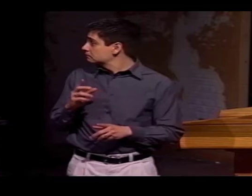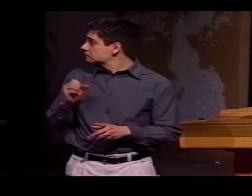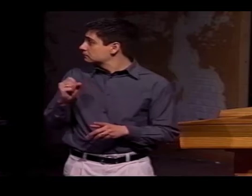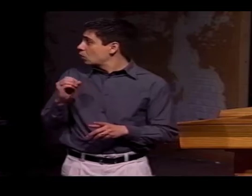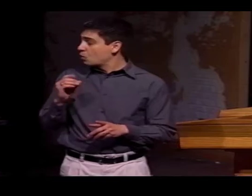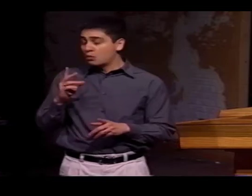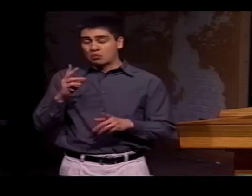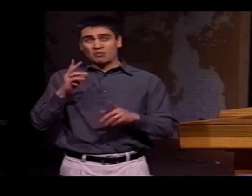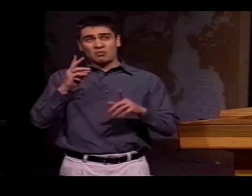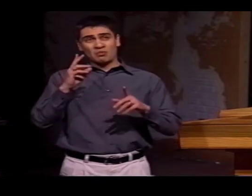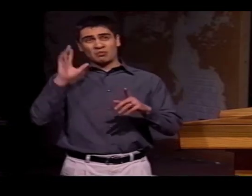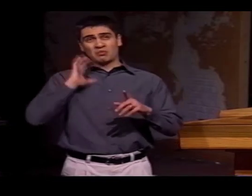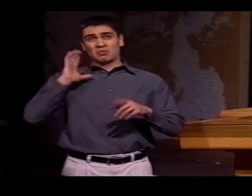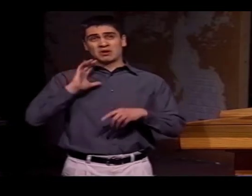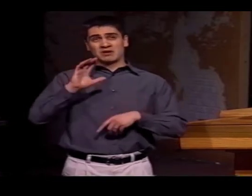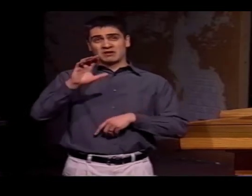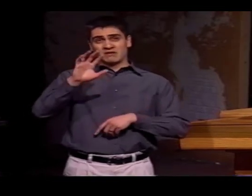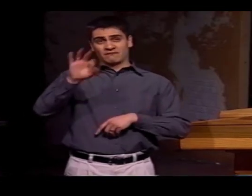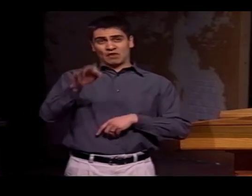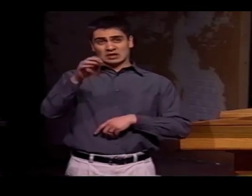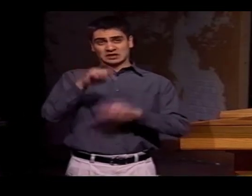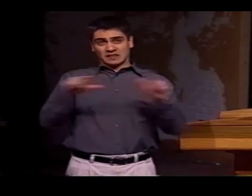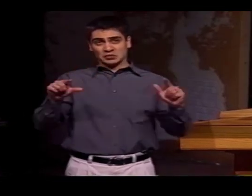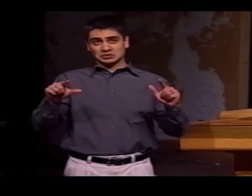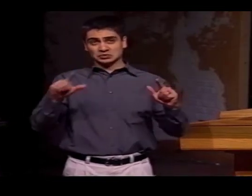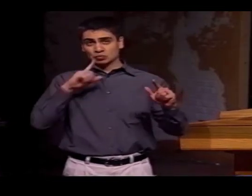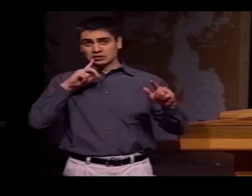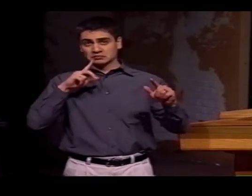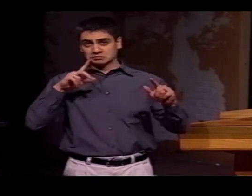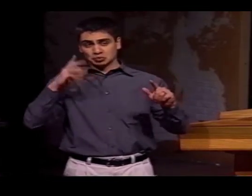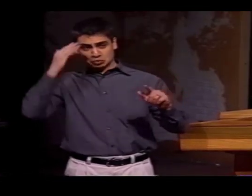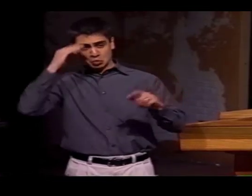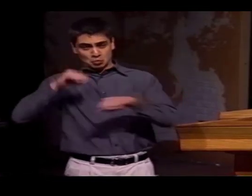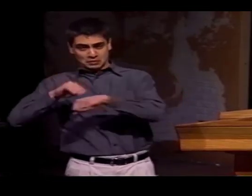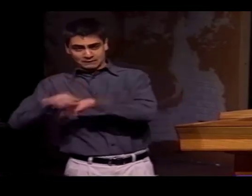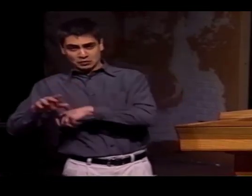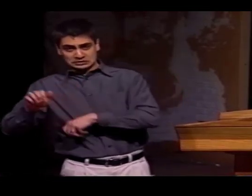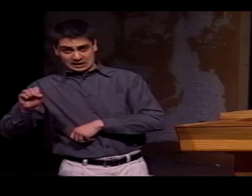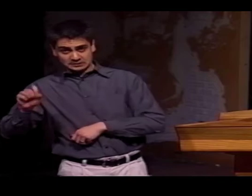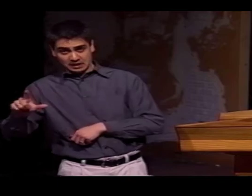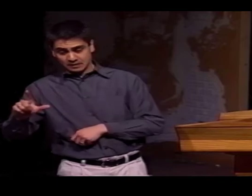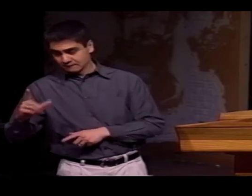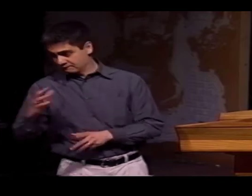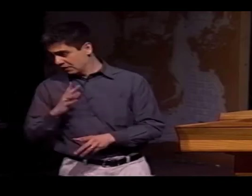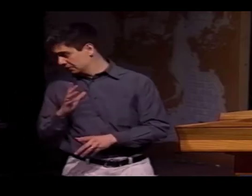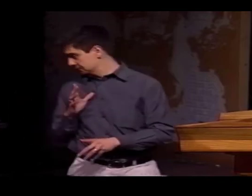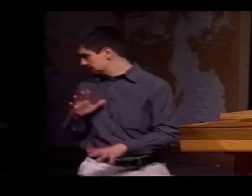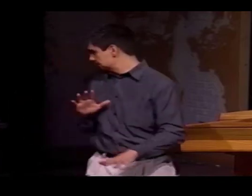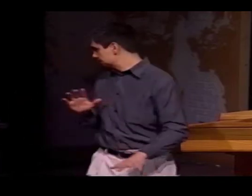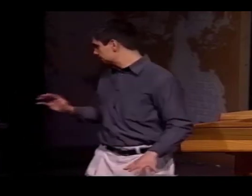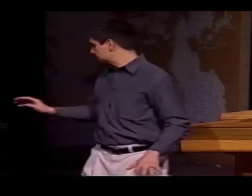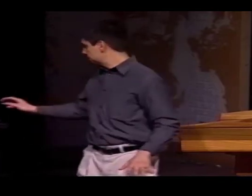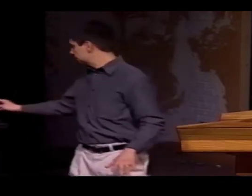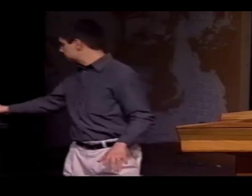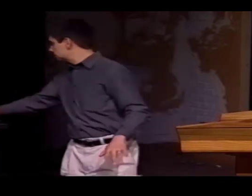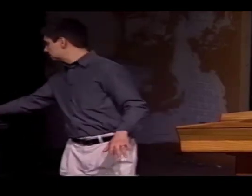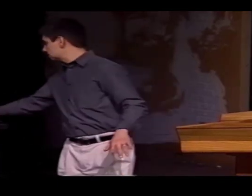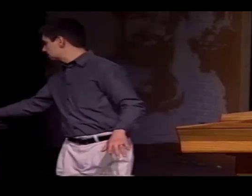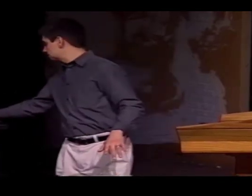WITH GALLAUDET TO HELP BUILD AMERICAN SIGN LANGUAGE, AND WE ALSO KNOW NOW THAT FRENCH SIGN LANGUAGE